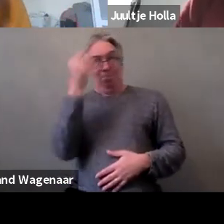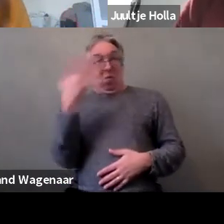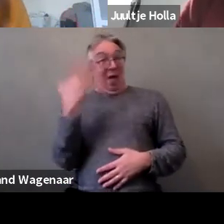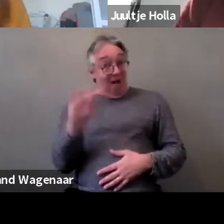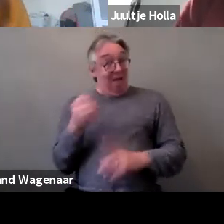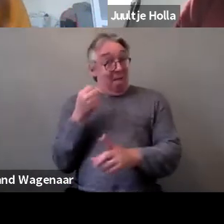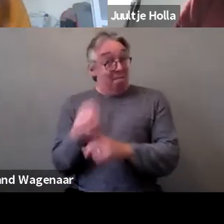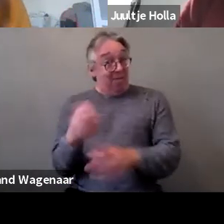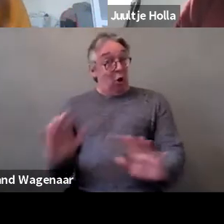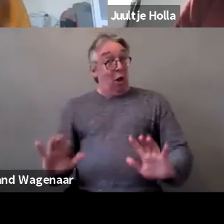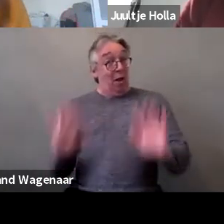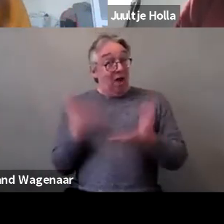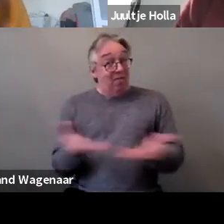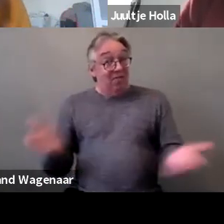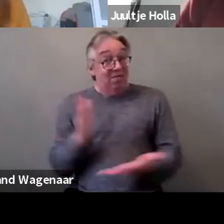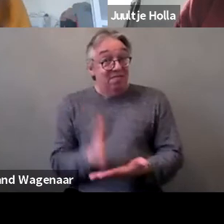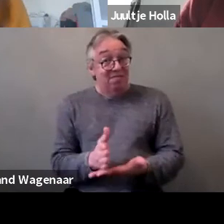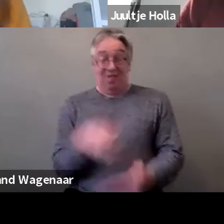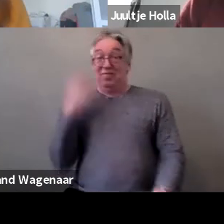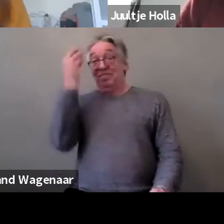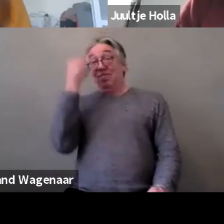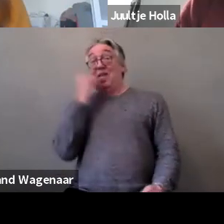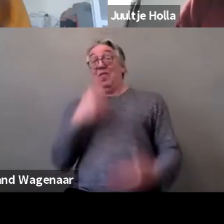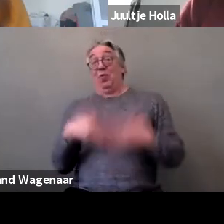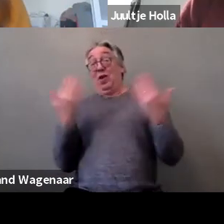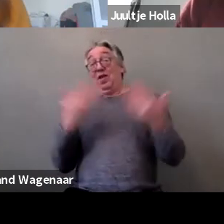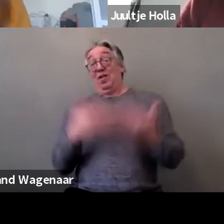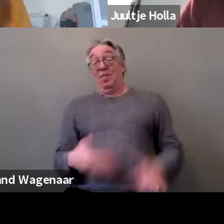so the process at the EU level is very long.